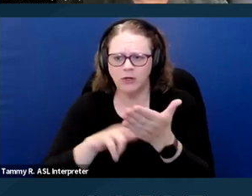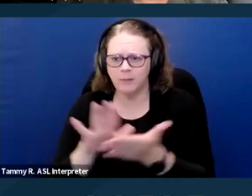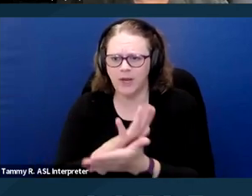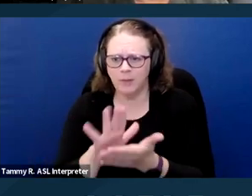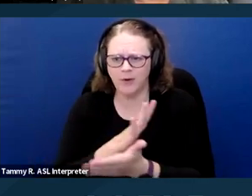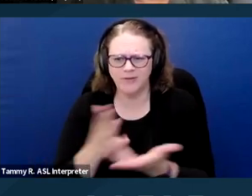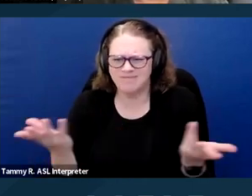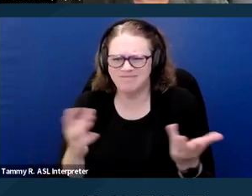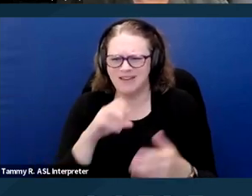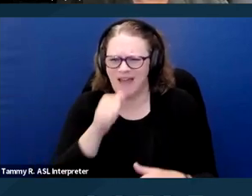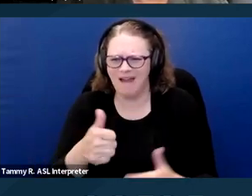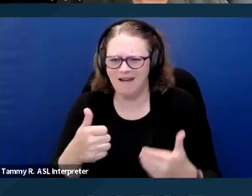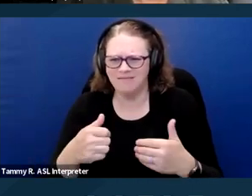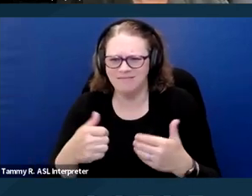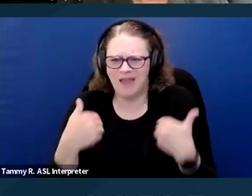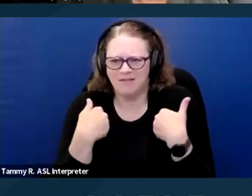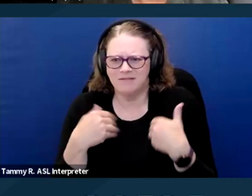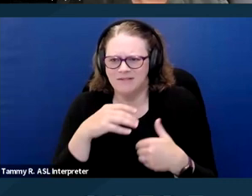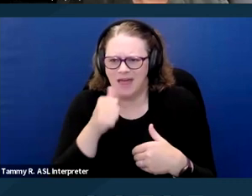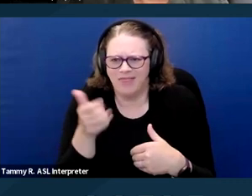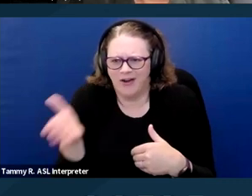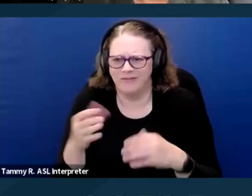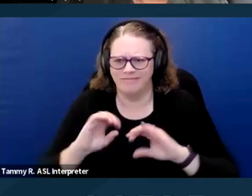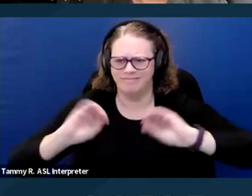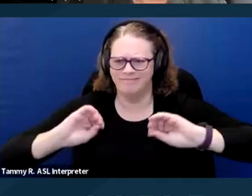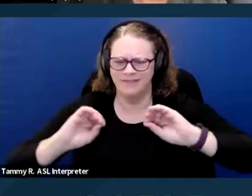It's not something that's required. Businesses that claim to register